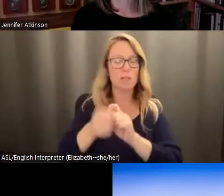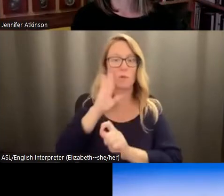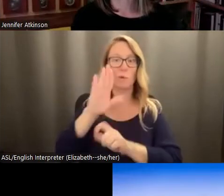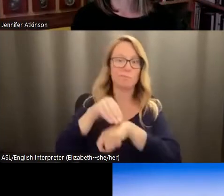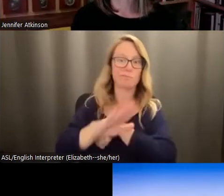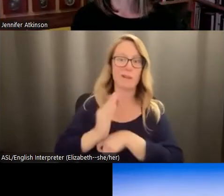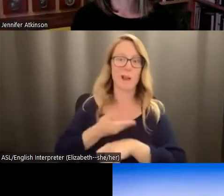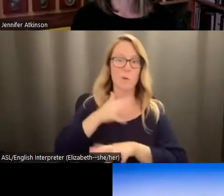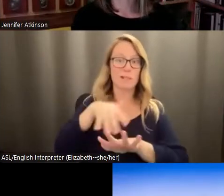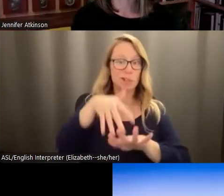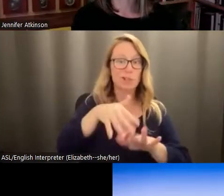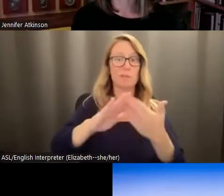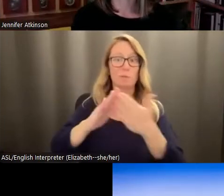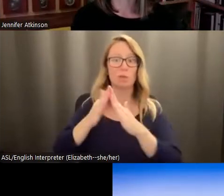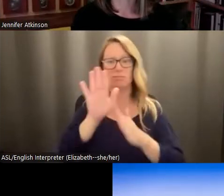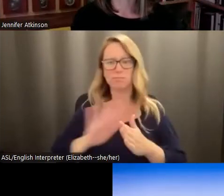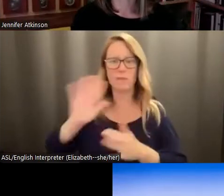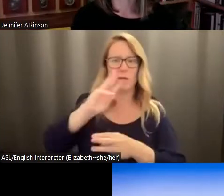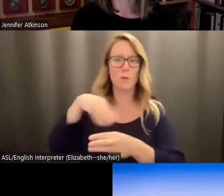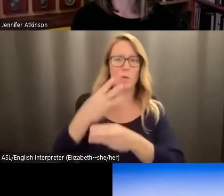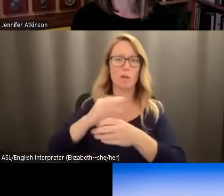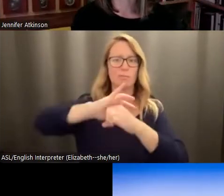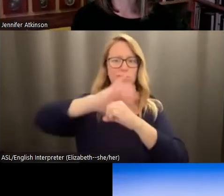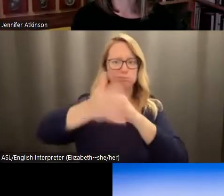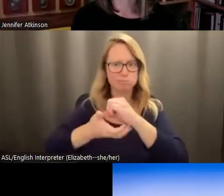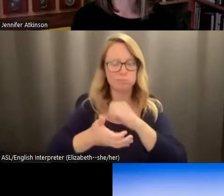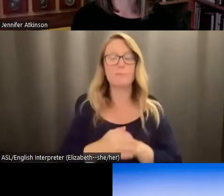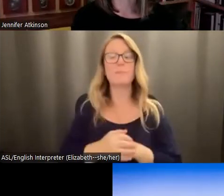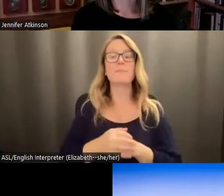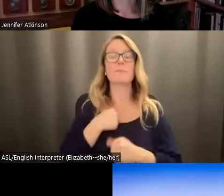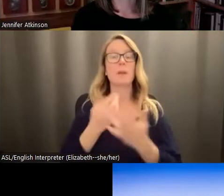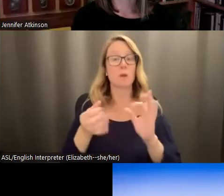worldwide as well. I'd like to say that the School of Social